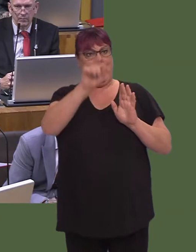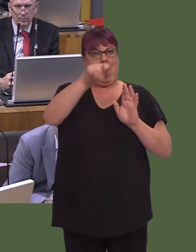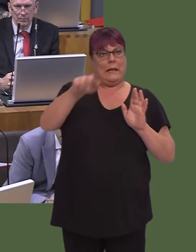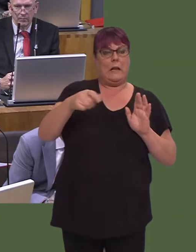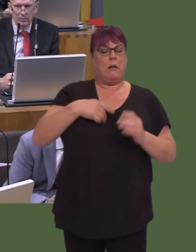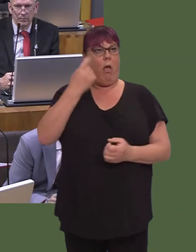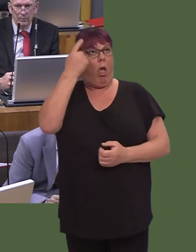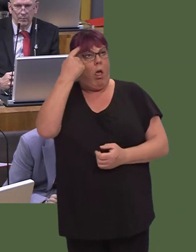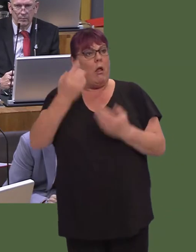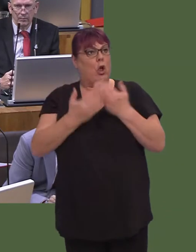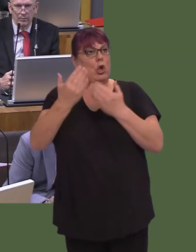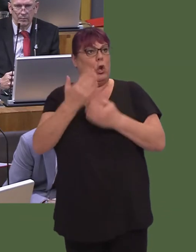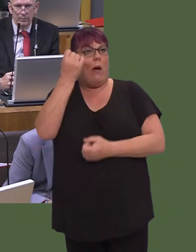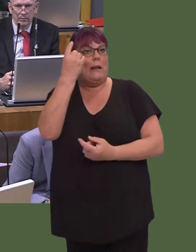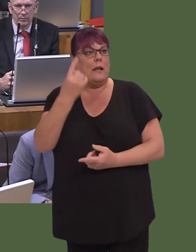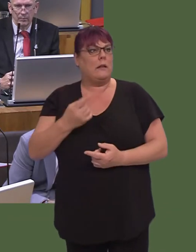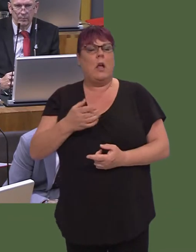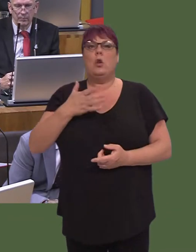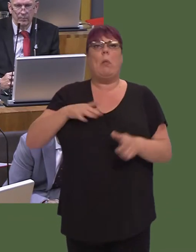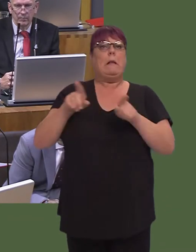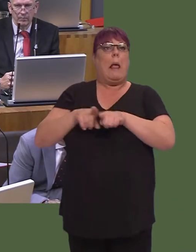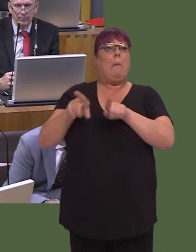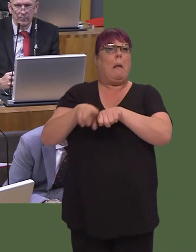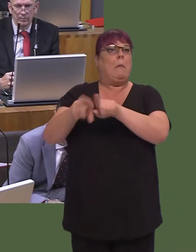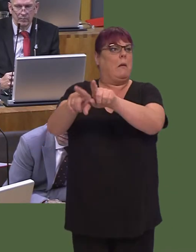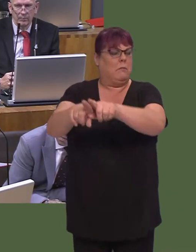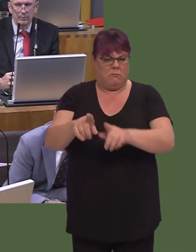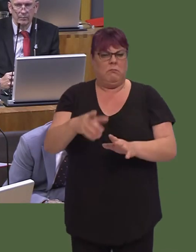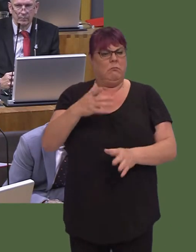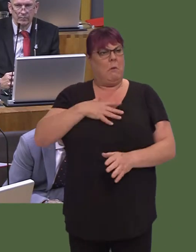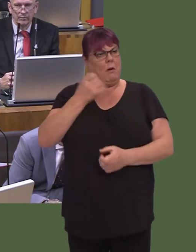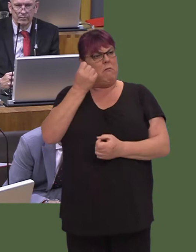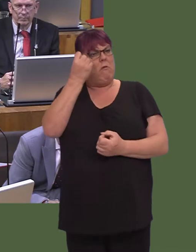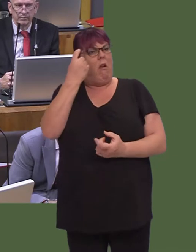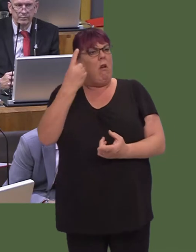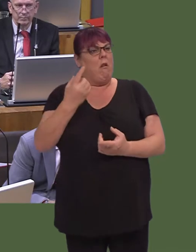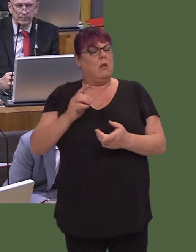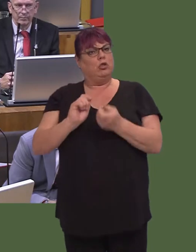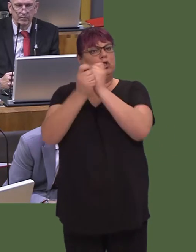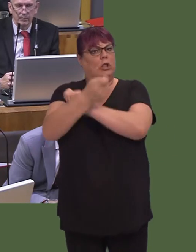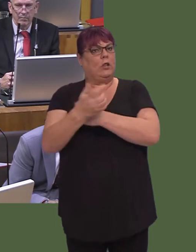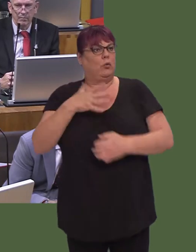with ideas of their own. They're not going to say, 'Let's do things exactly as they have been'. They are of course in a position where they need to bring forward fresh ideas, and that's